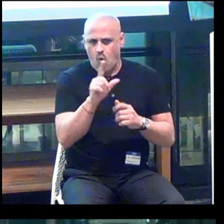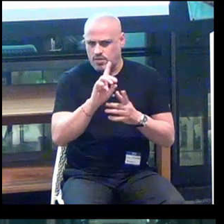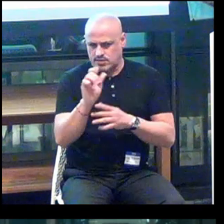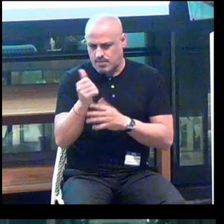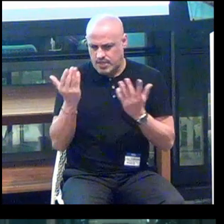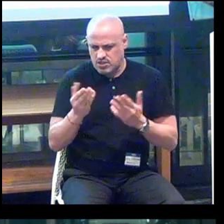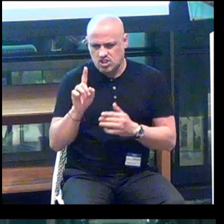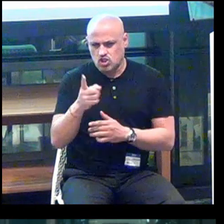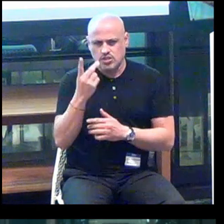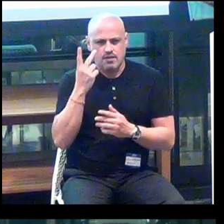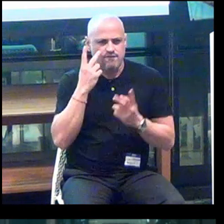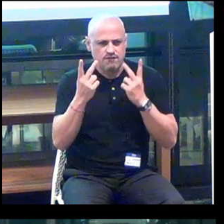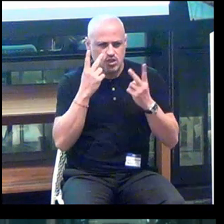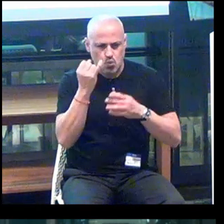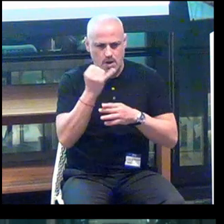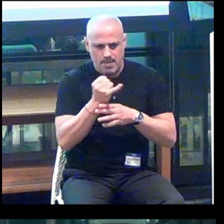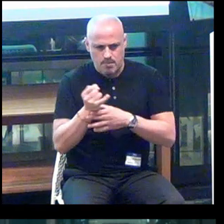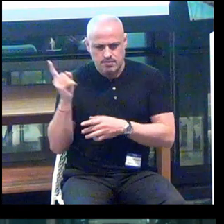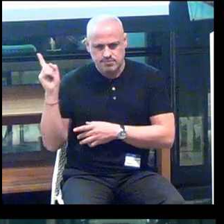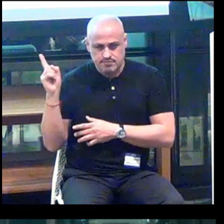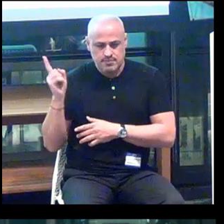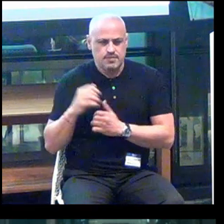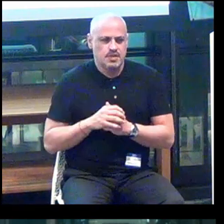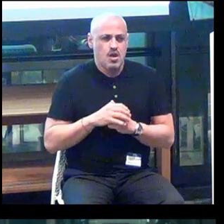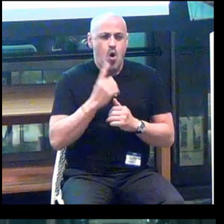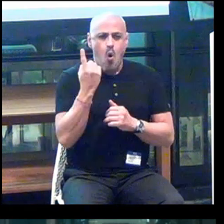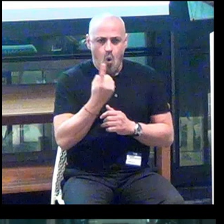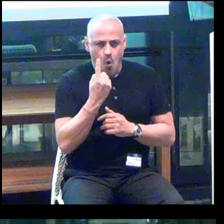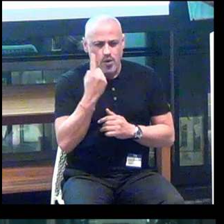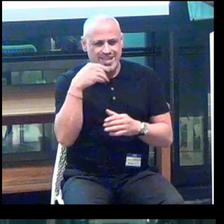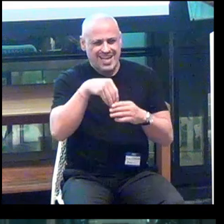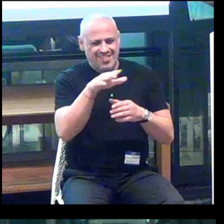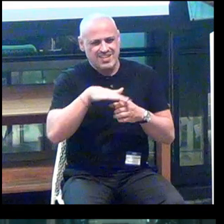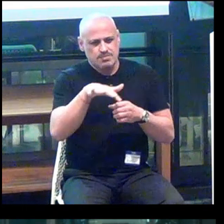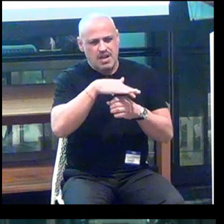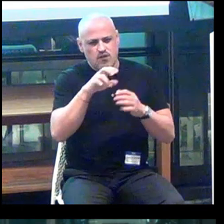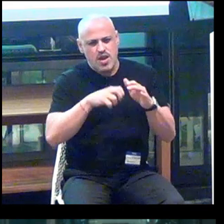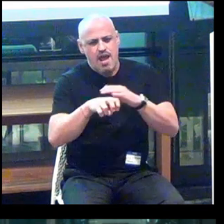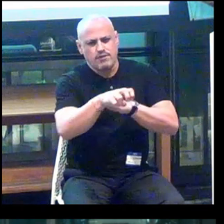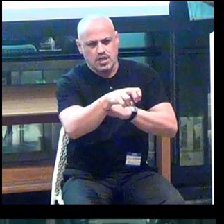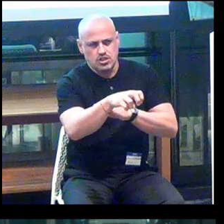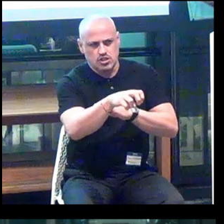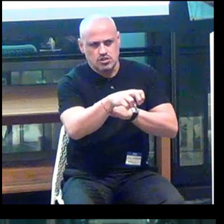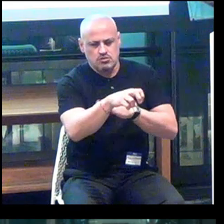This is just for visual impairment. And this is only in the space of navigation.